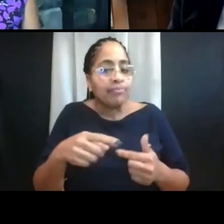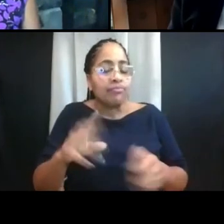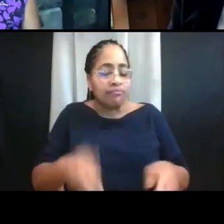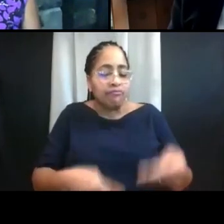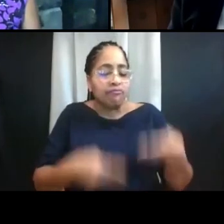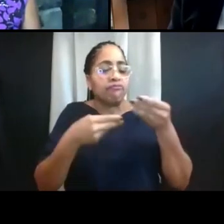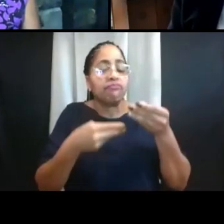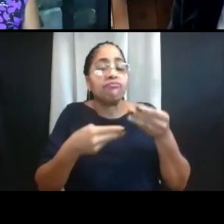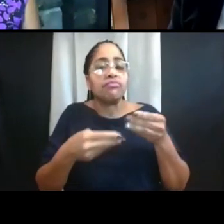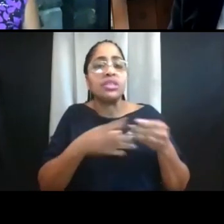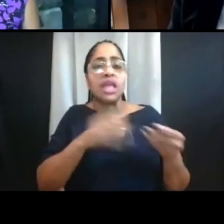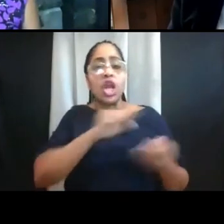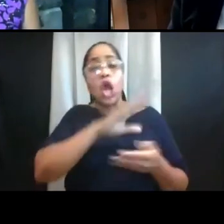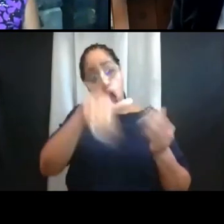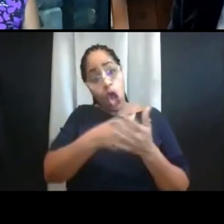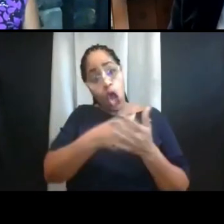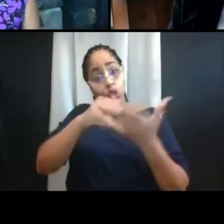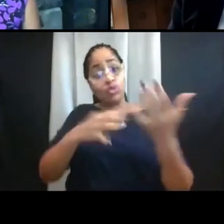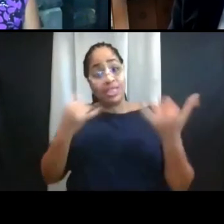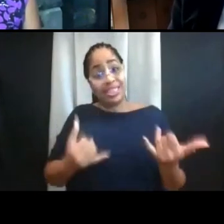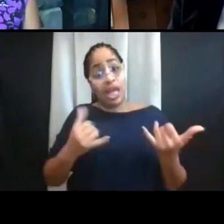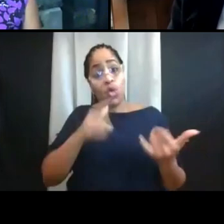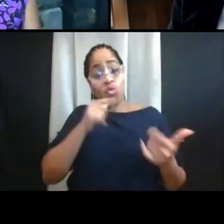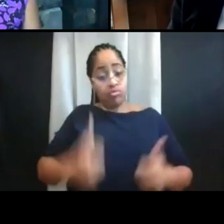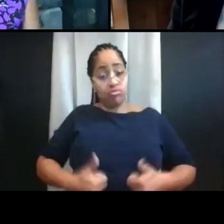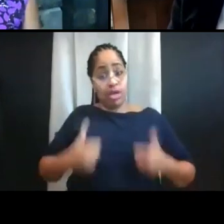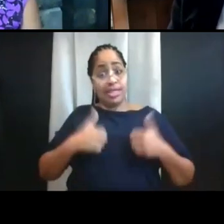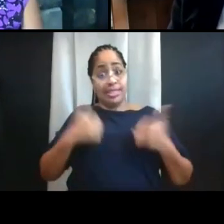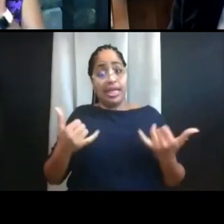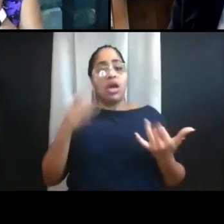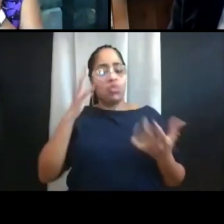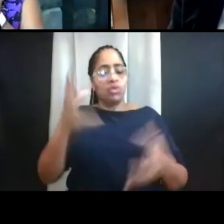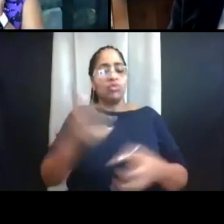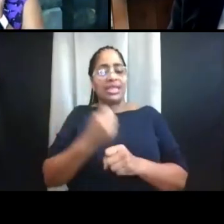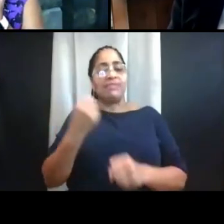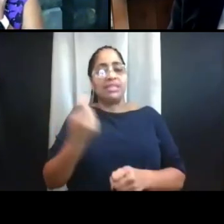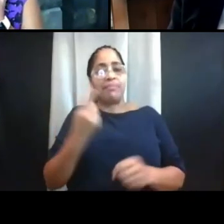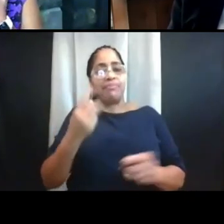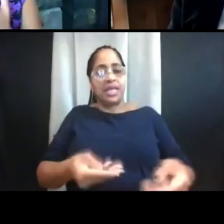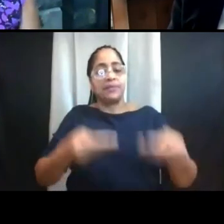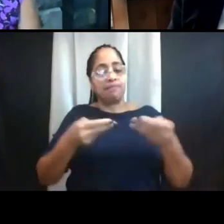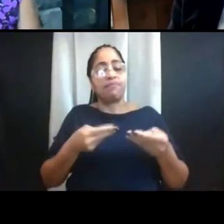currently residing at residence halls. I wanna mention that I recognize that these changes